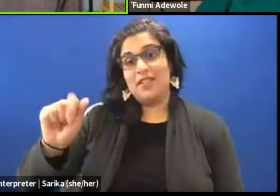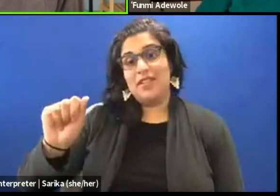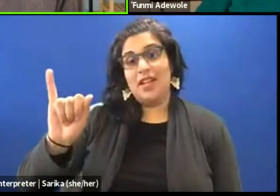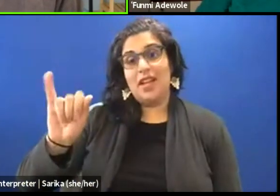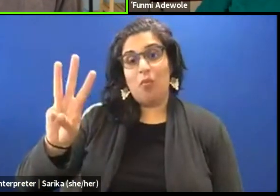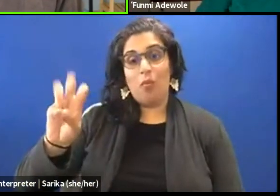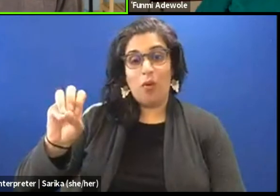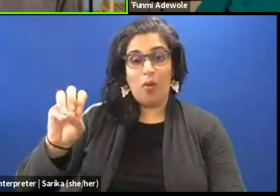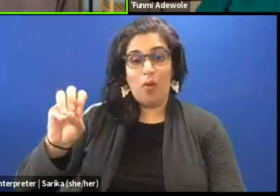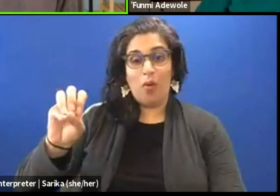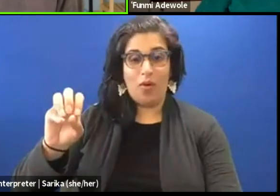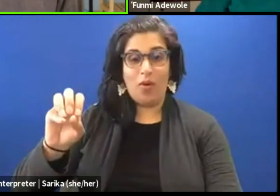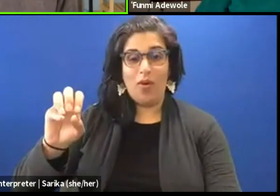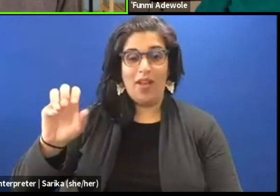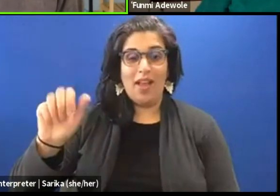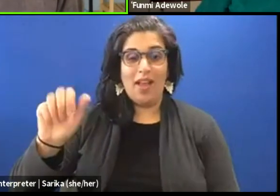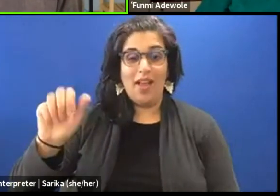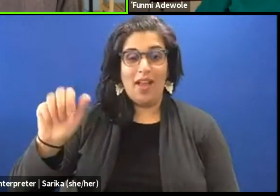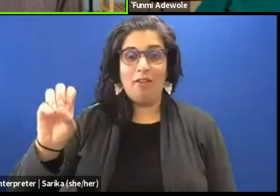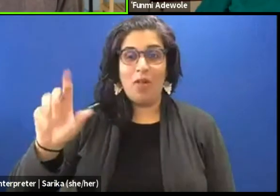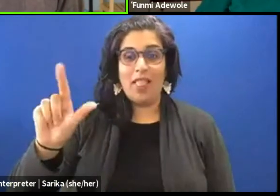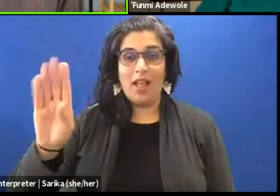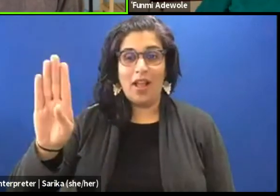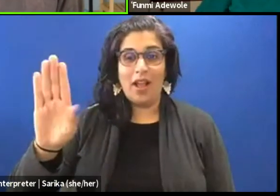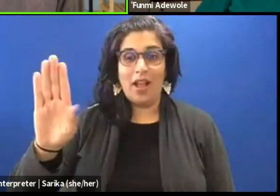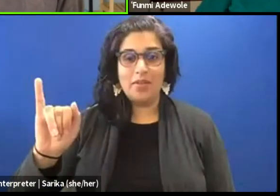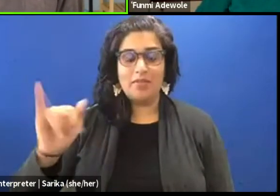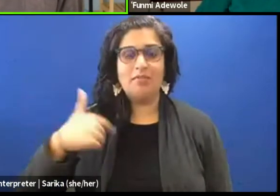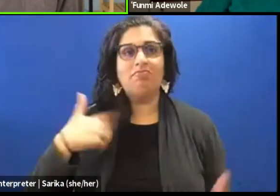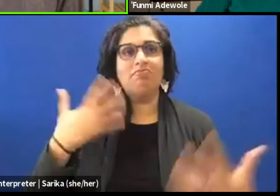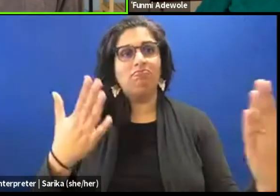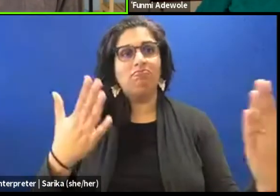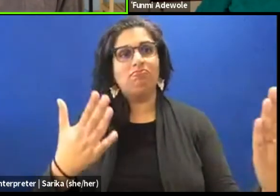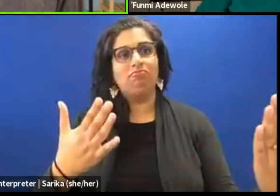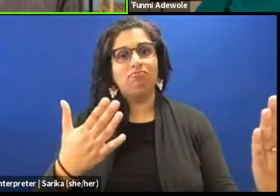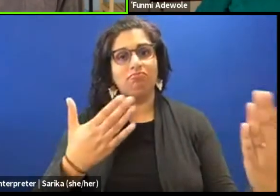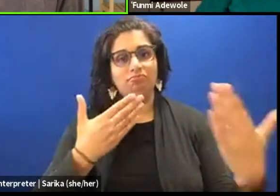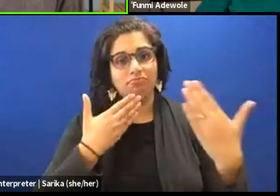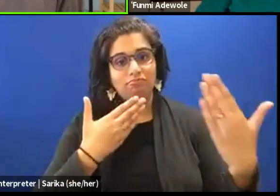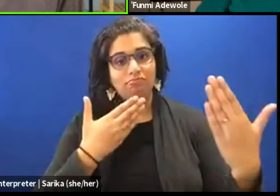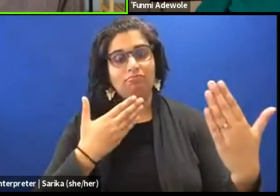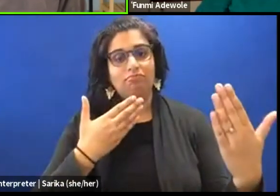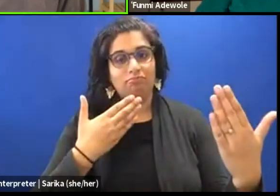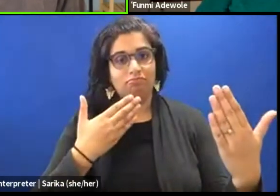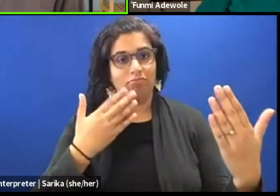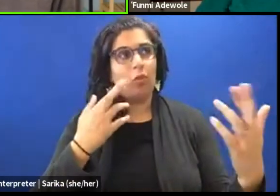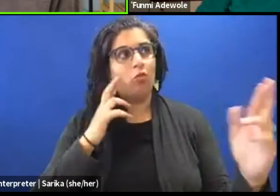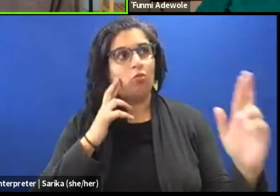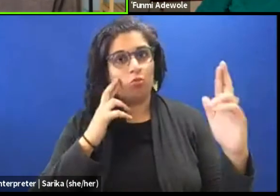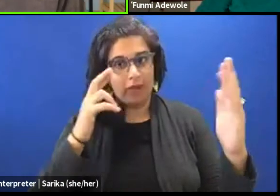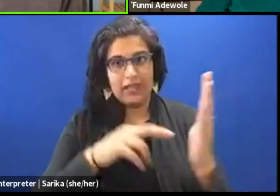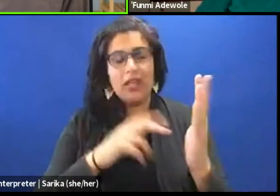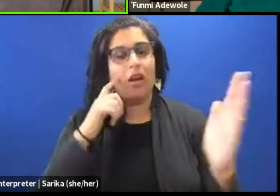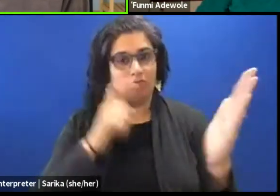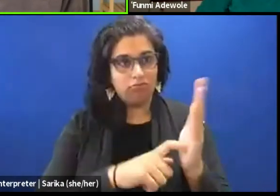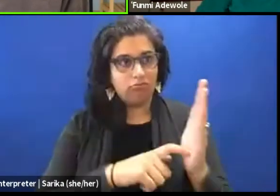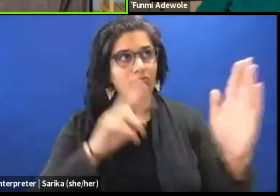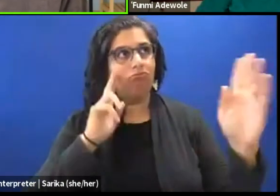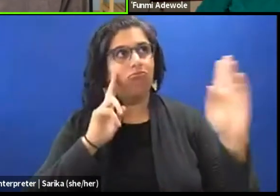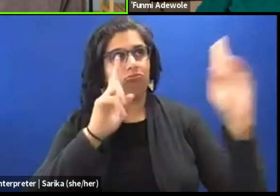I'd like to start by really acknowledging that I am coming to you today from the university of Regina,